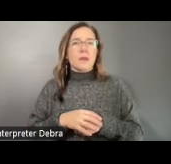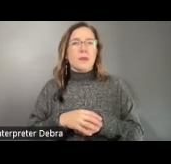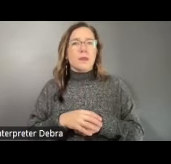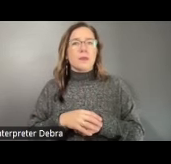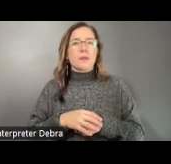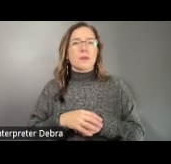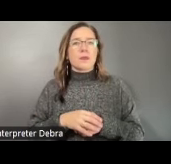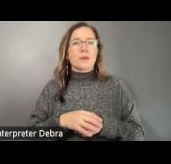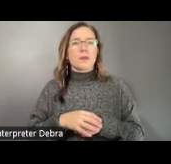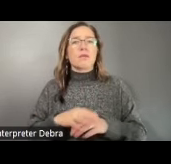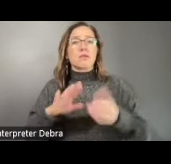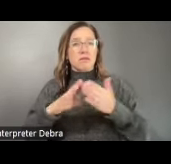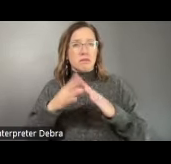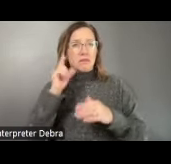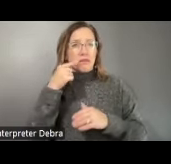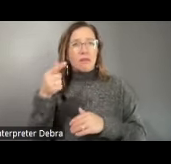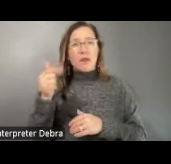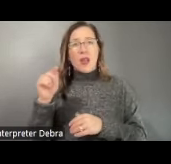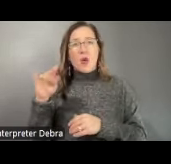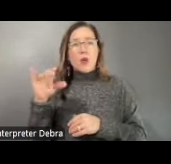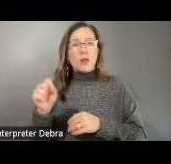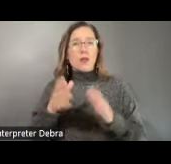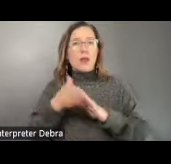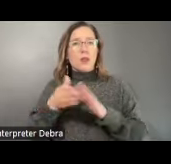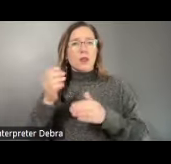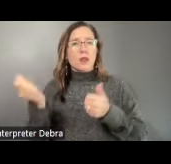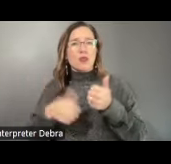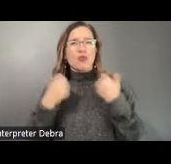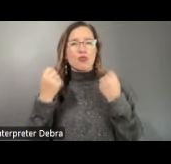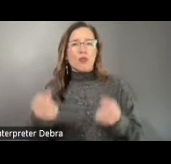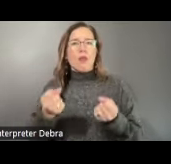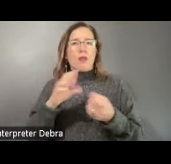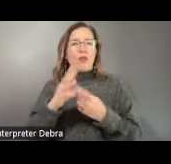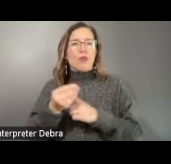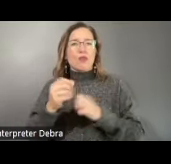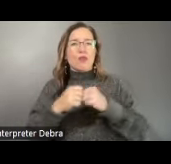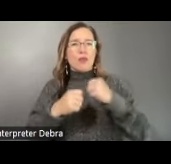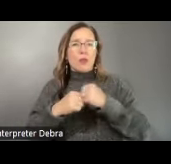The municipal government of Caguas operates under a strong cultural framework supported by